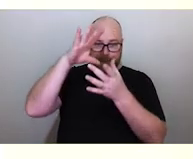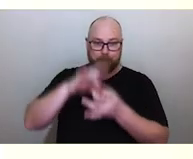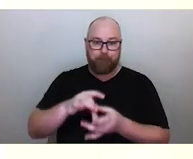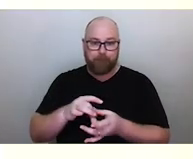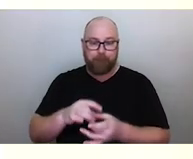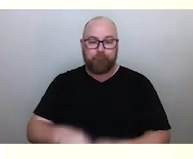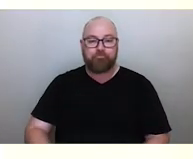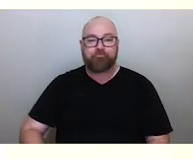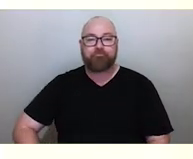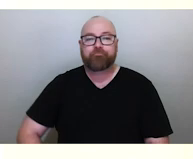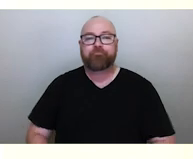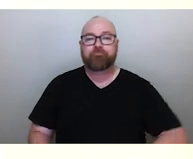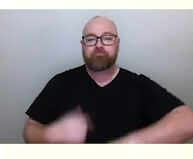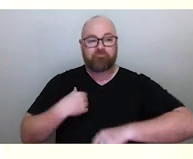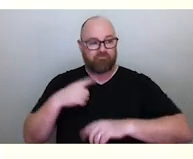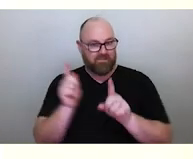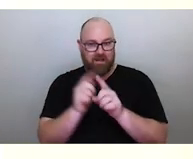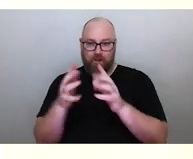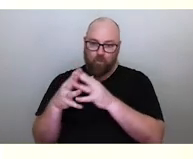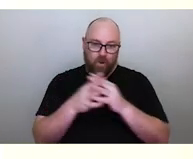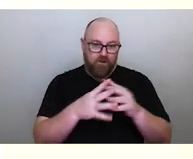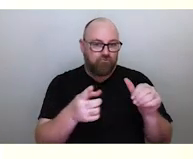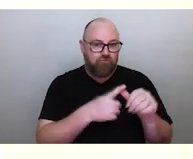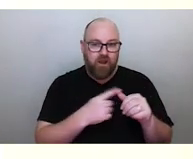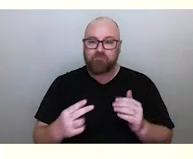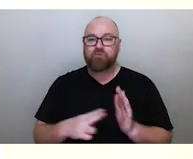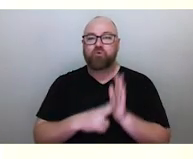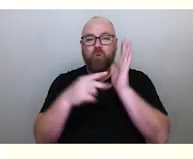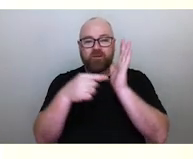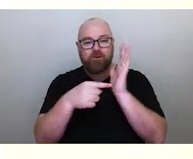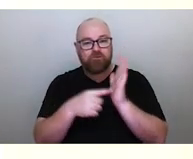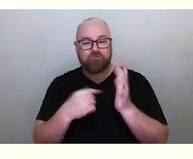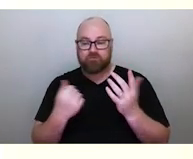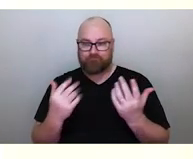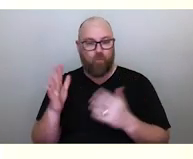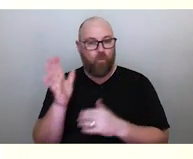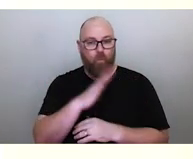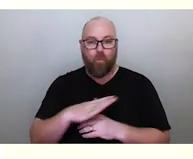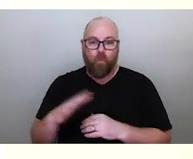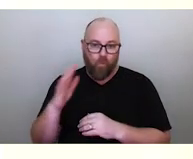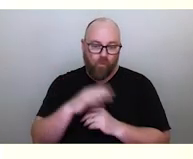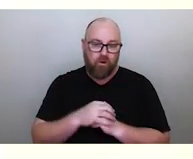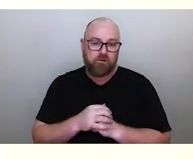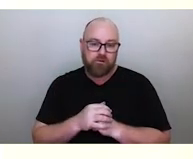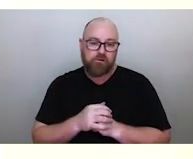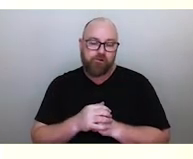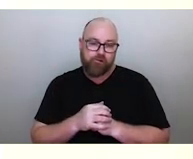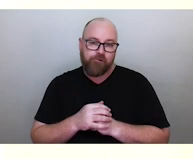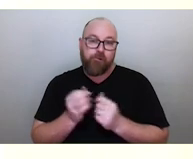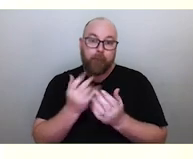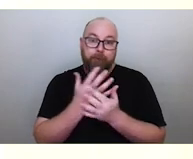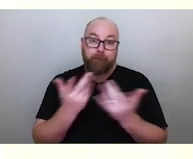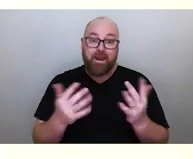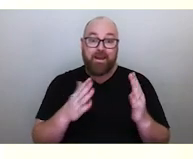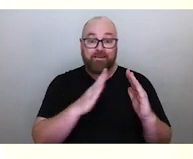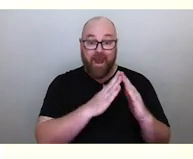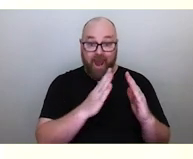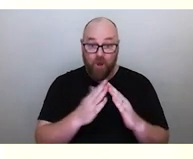in Yuwaalaraay Country, you see it in Western Australia, Northern Territory, everywhere. The layout of many towns and the highways that connect them